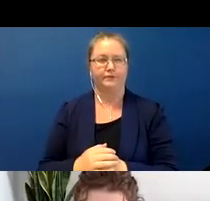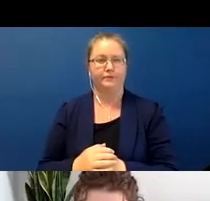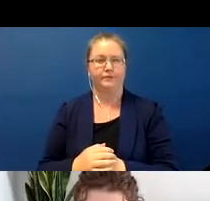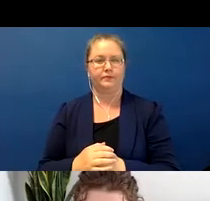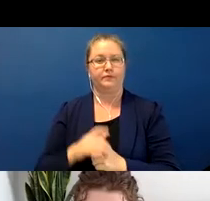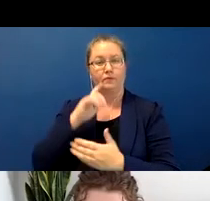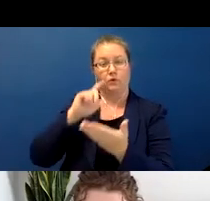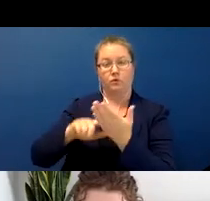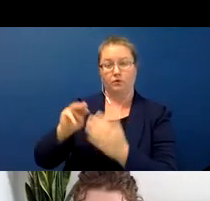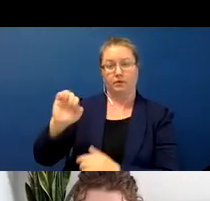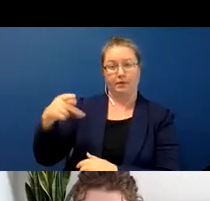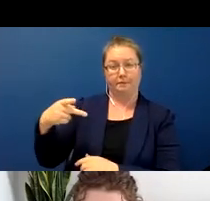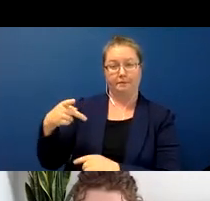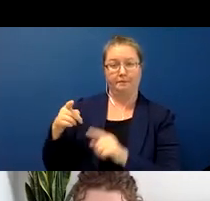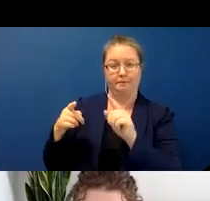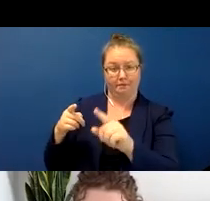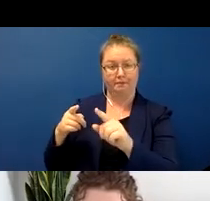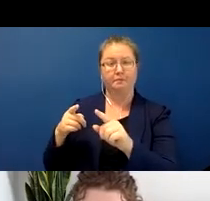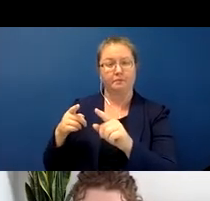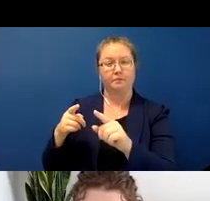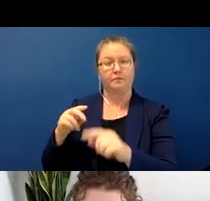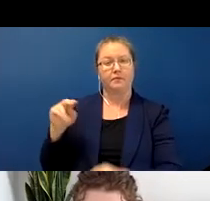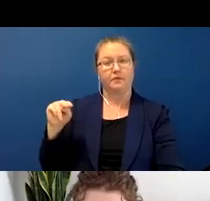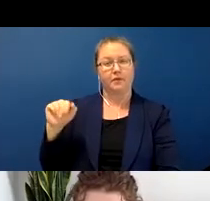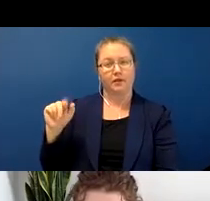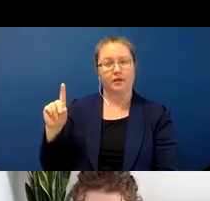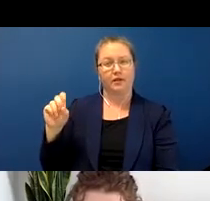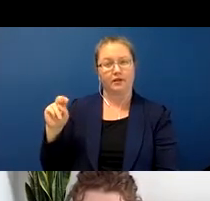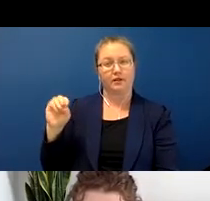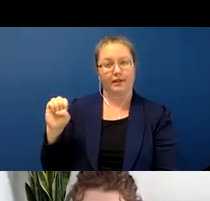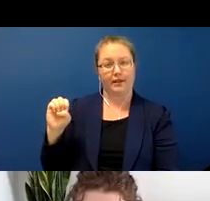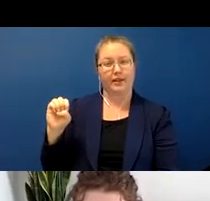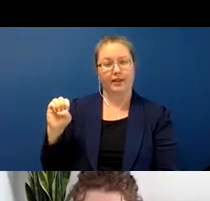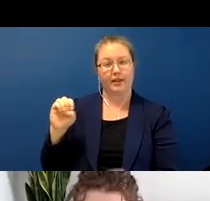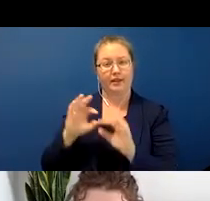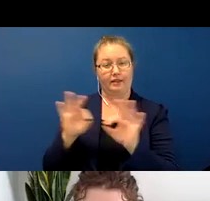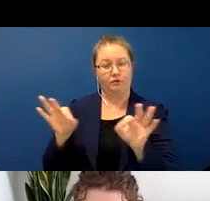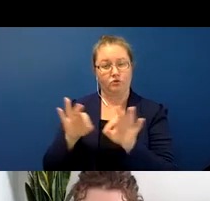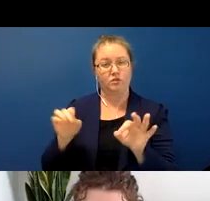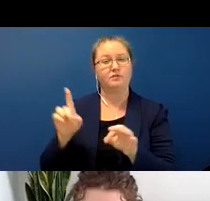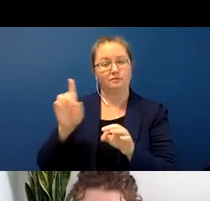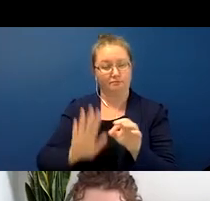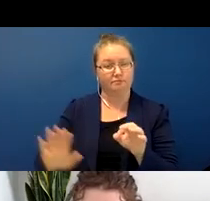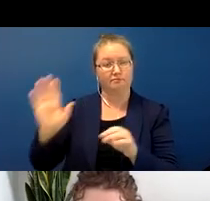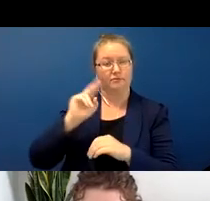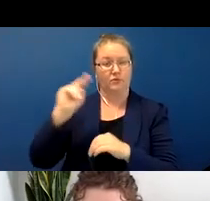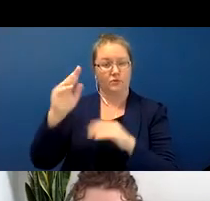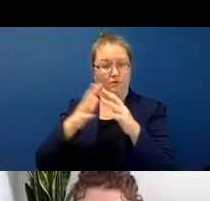is where all the Na-dene languages are spoken throughout North America and at the very bottom